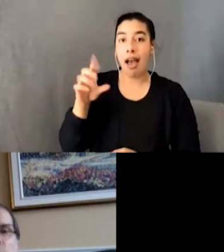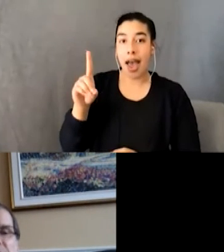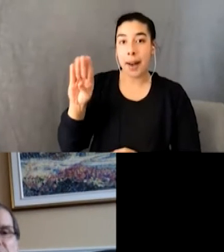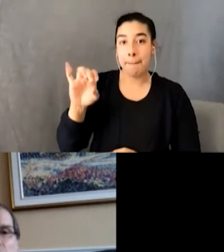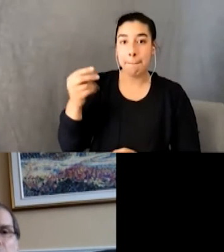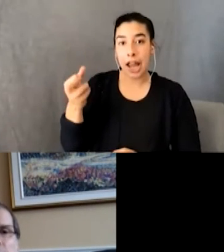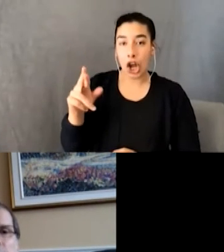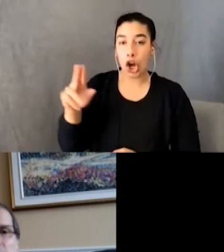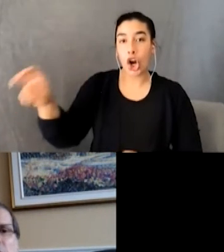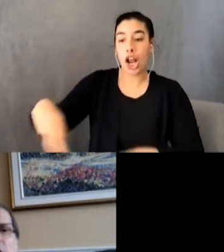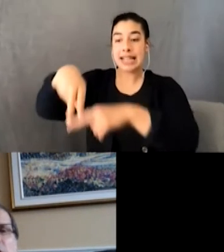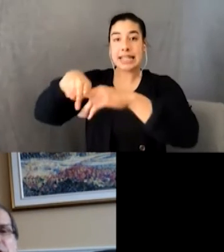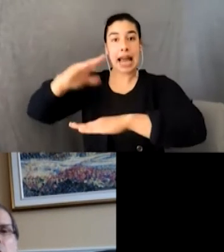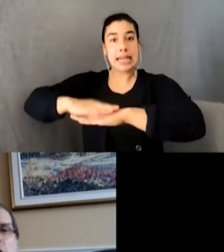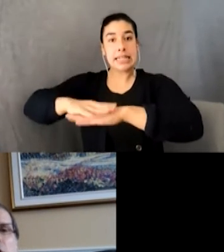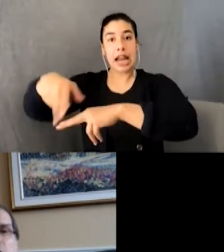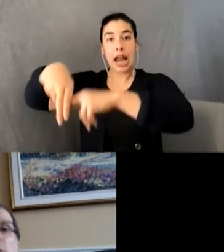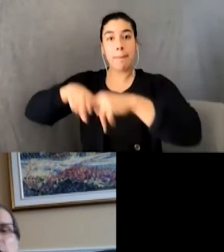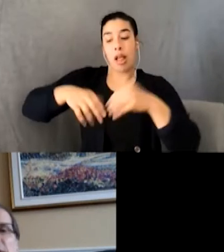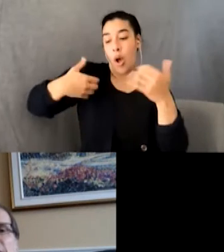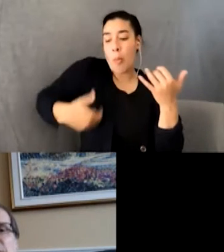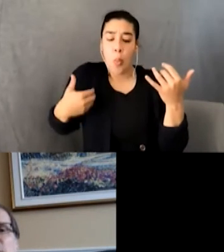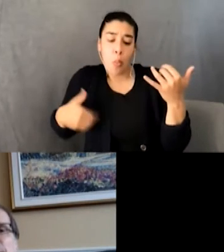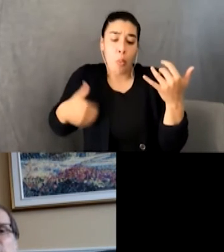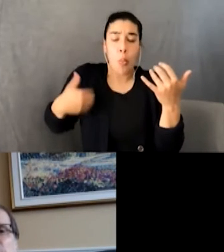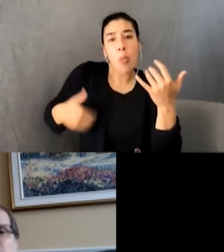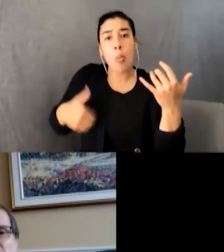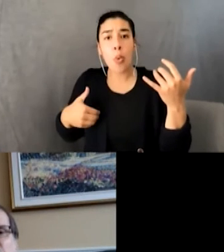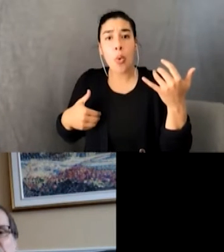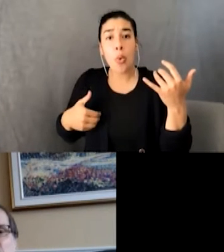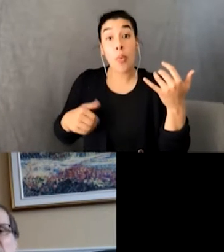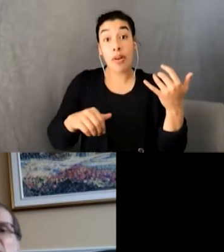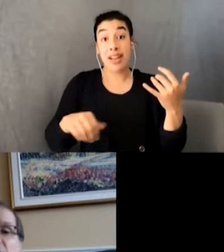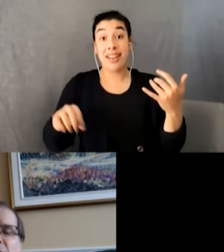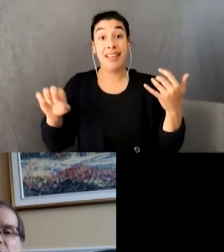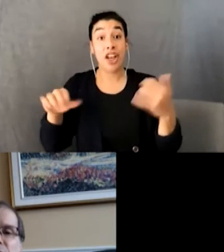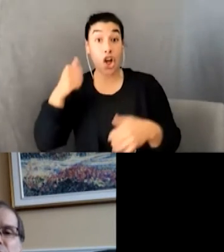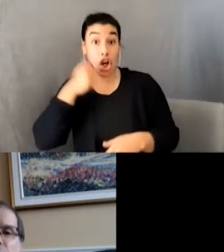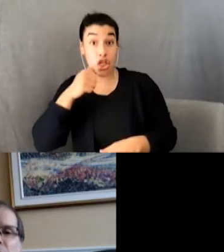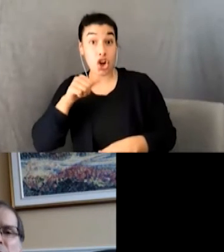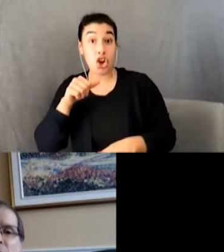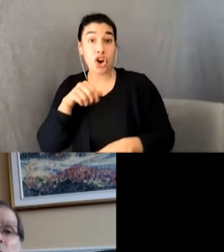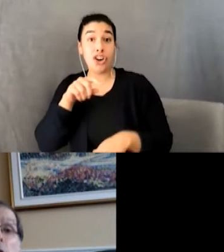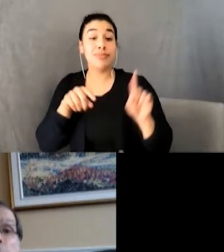guitar. A tall girl, wearing the ELS green blazer and skirt, leaned against his shoulder. Her pink